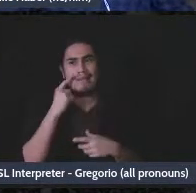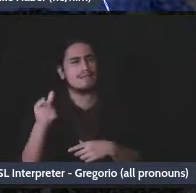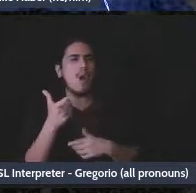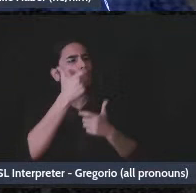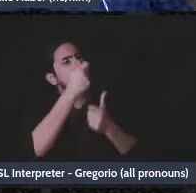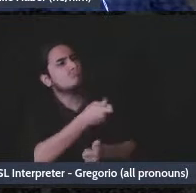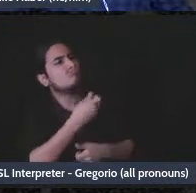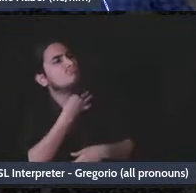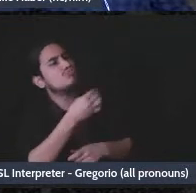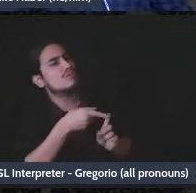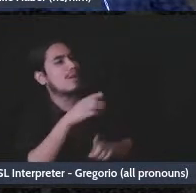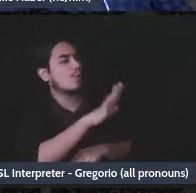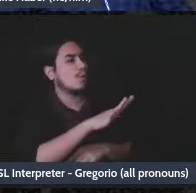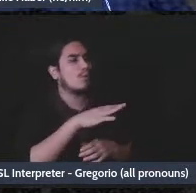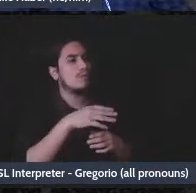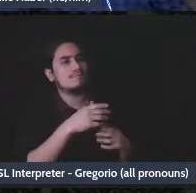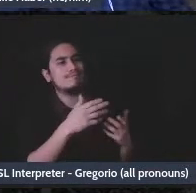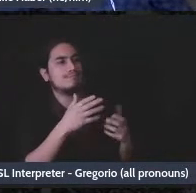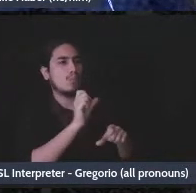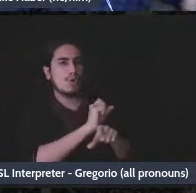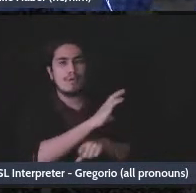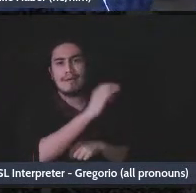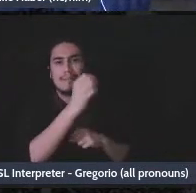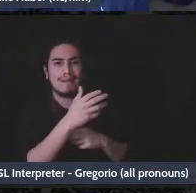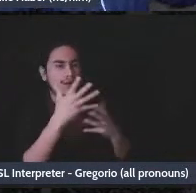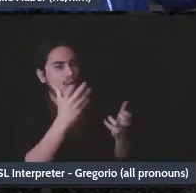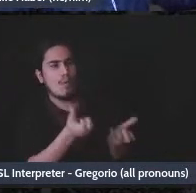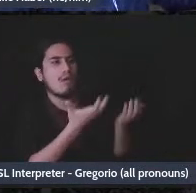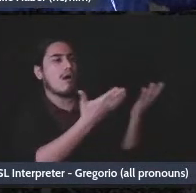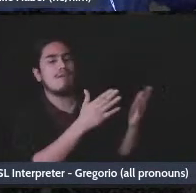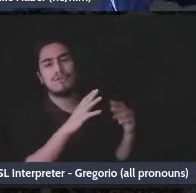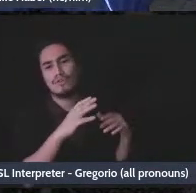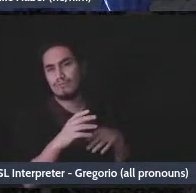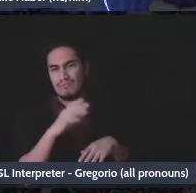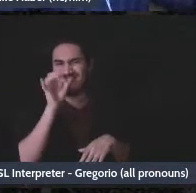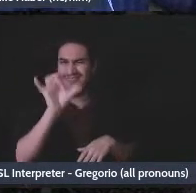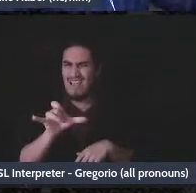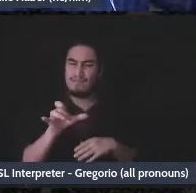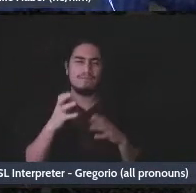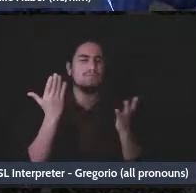or for some other reason? So I just want to lay out that basic those basic concepts now,